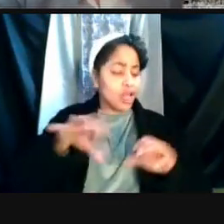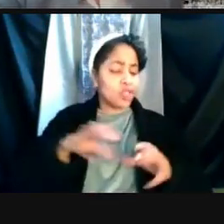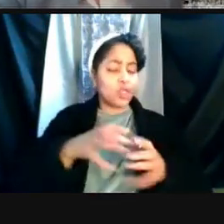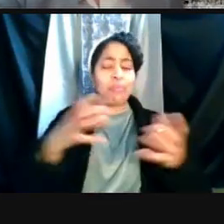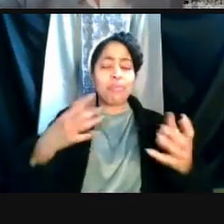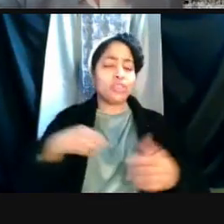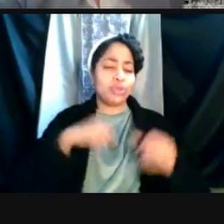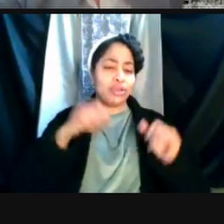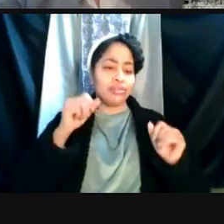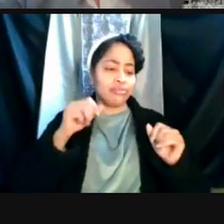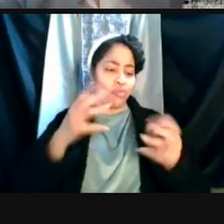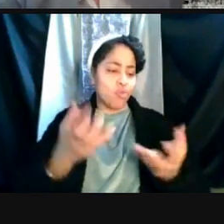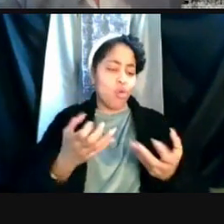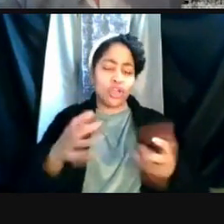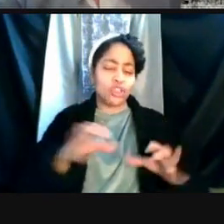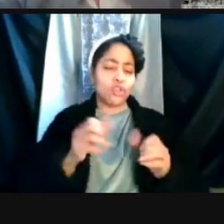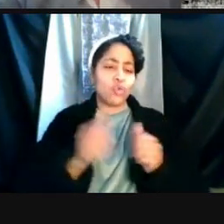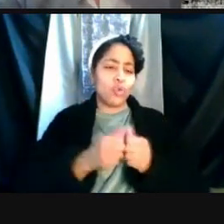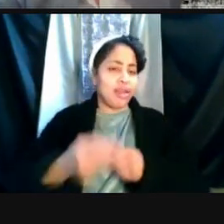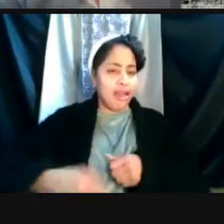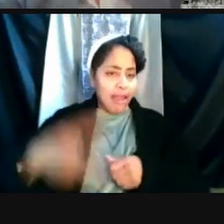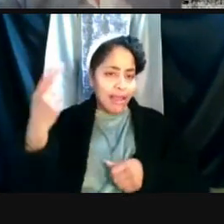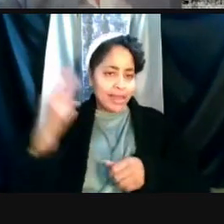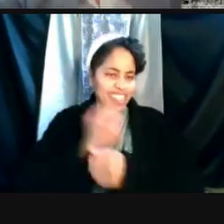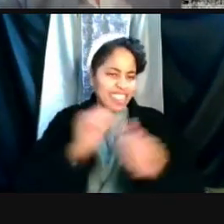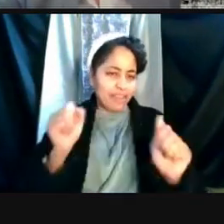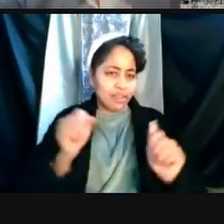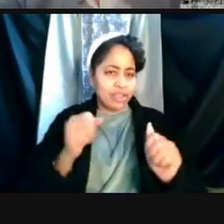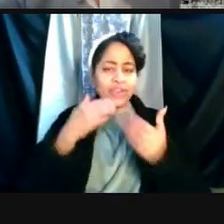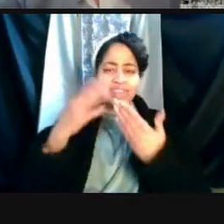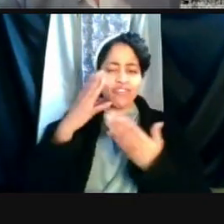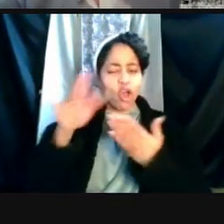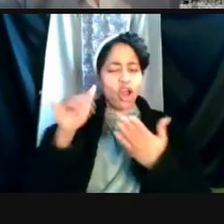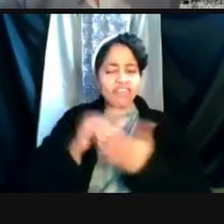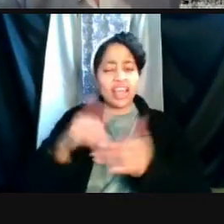So thank you for all of that. Why don't I bring back Dr. Malani,